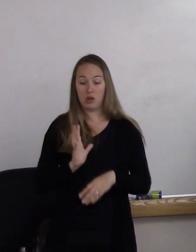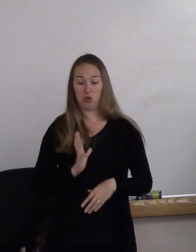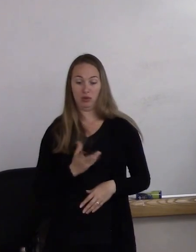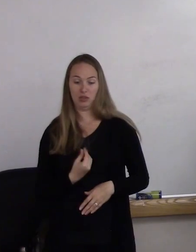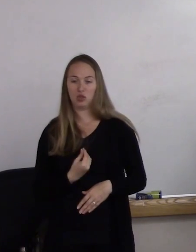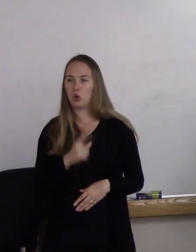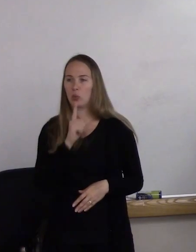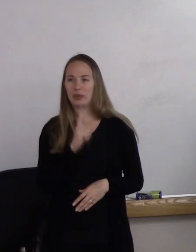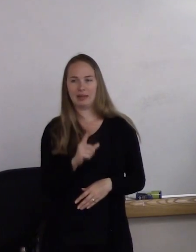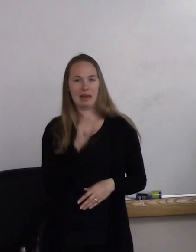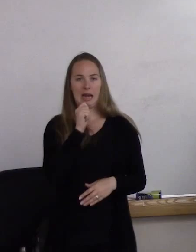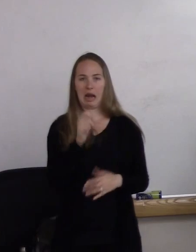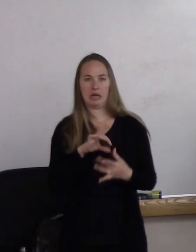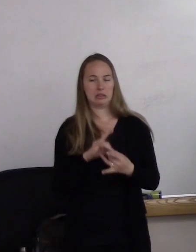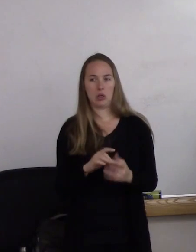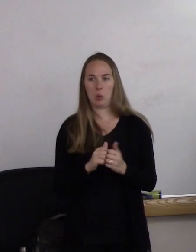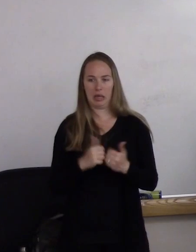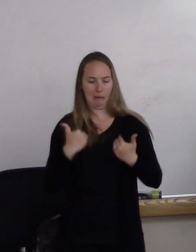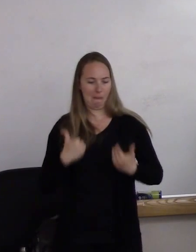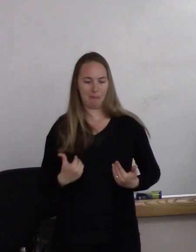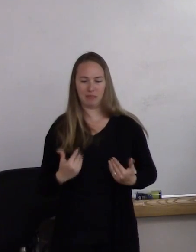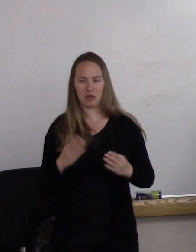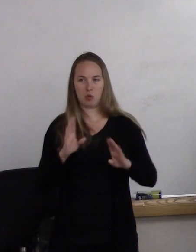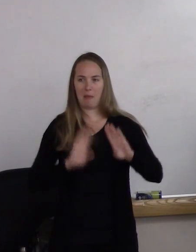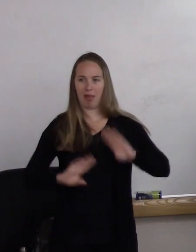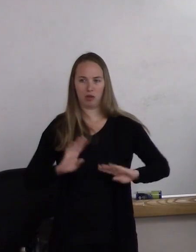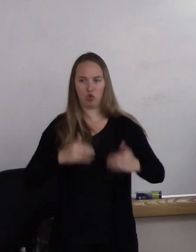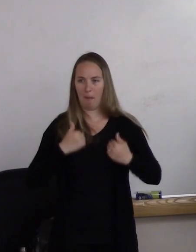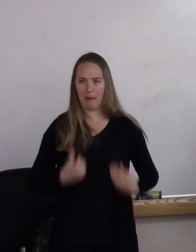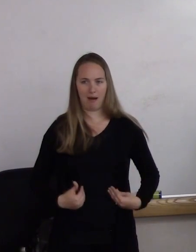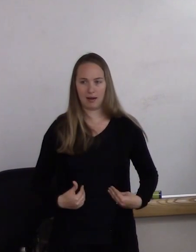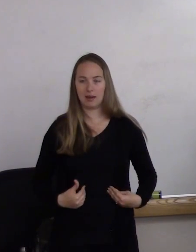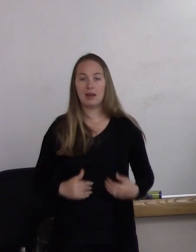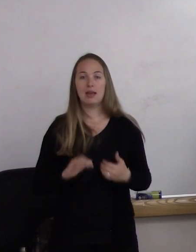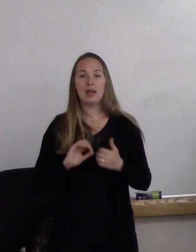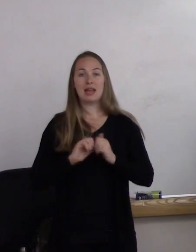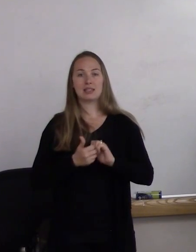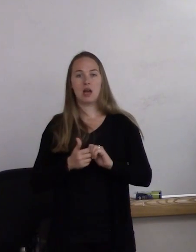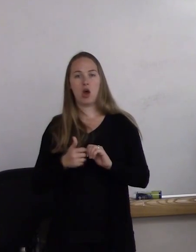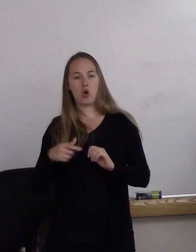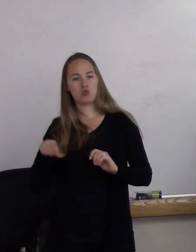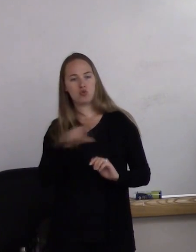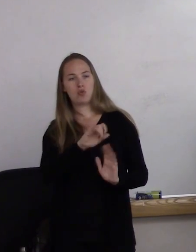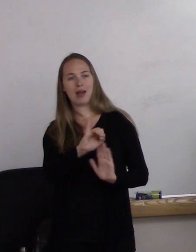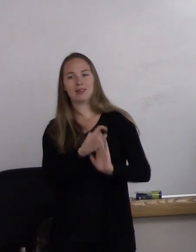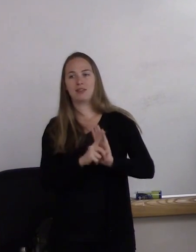to do with your biological body. It's how you identify yourself internally